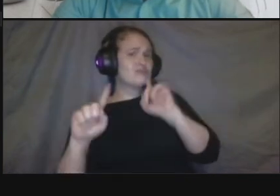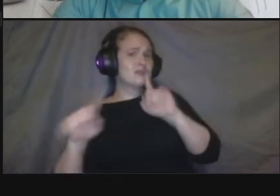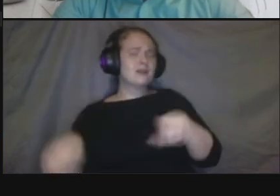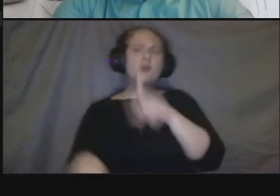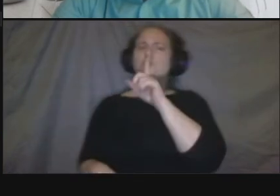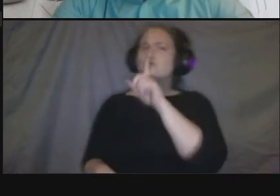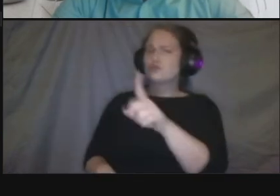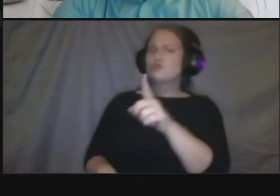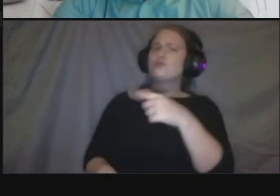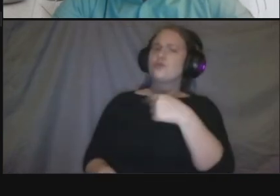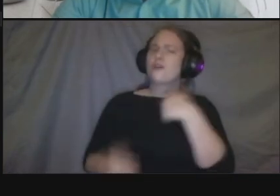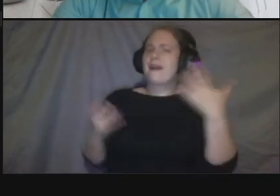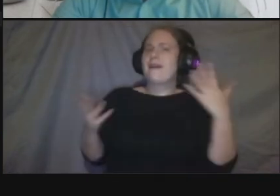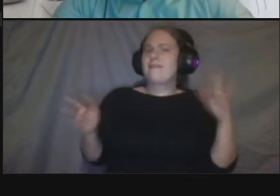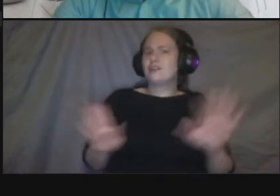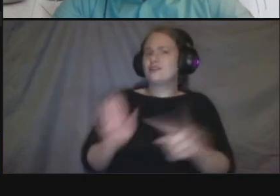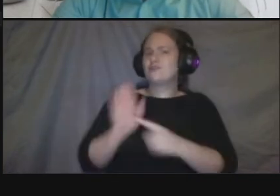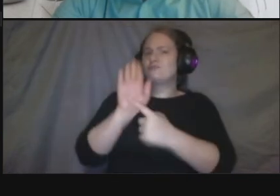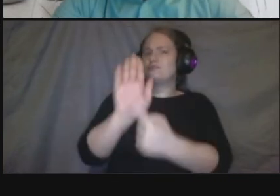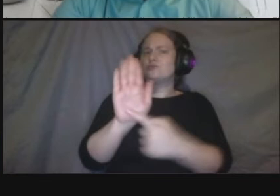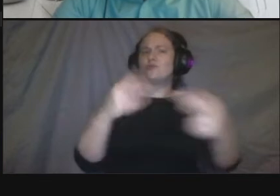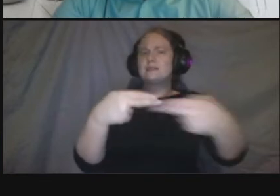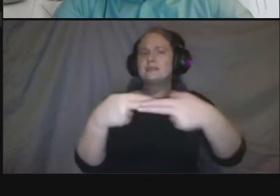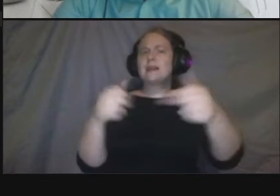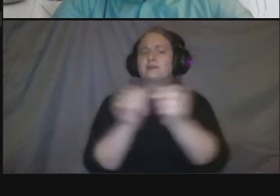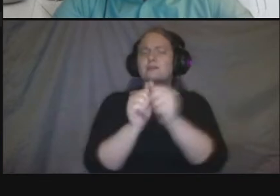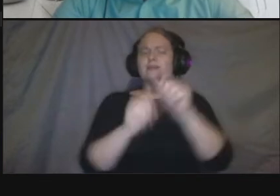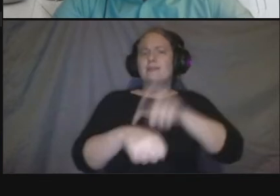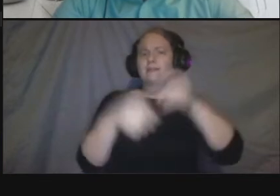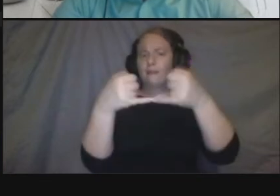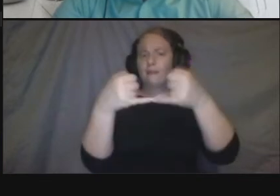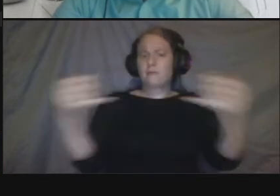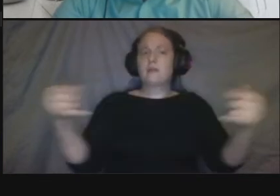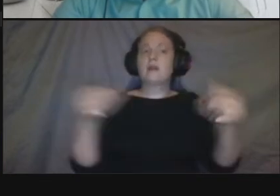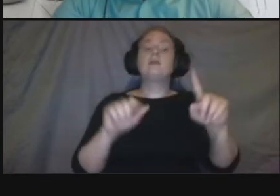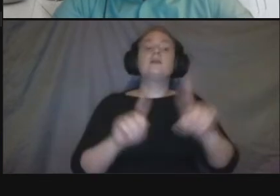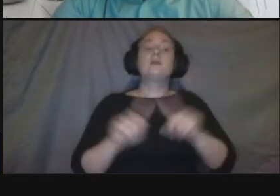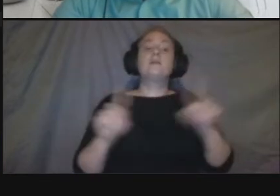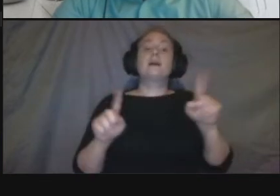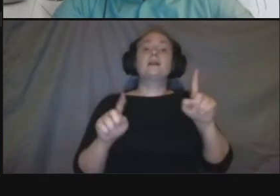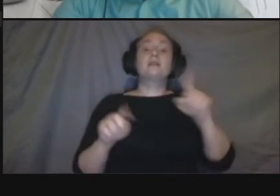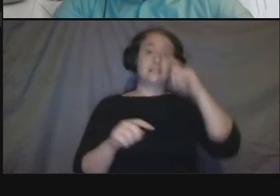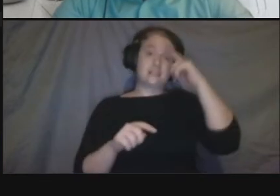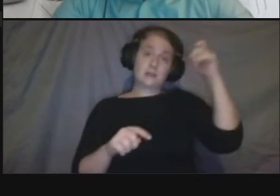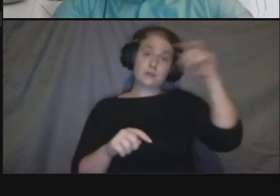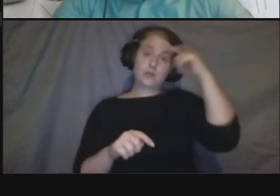summer we're going to be collecting uh the last of our existing conditions uh we'll be preparing